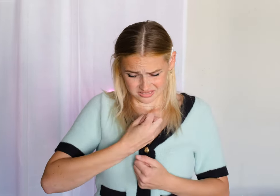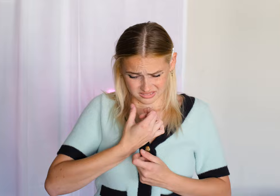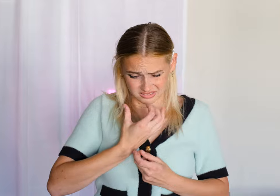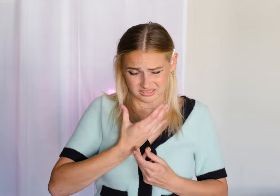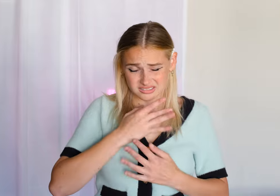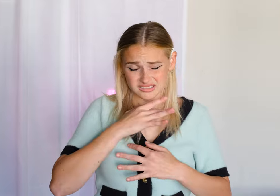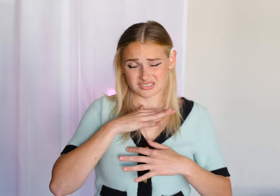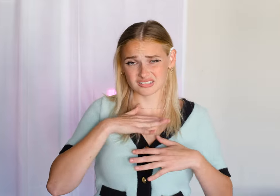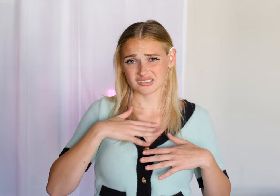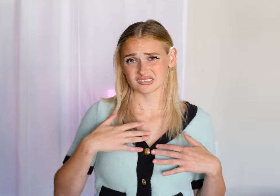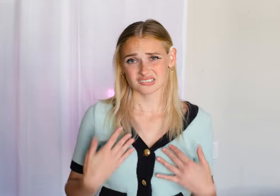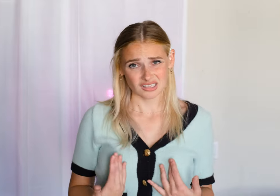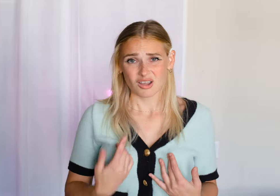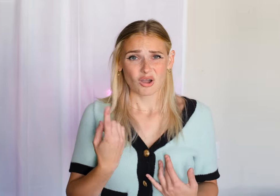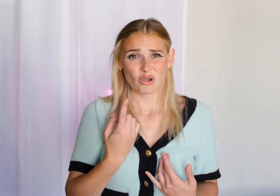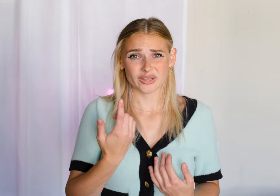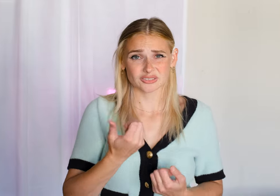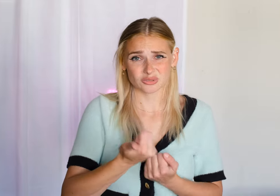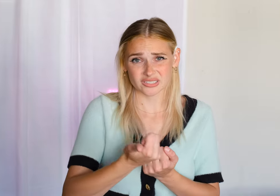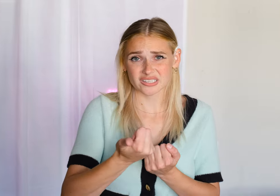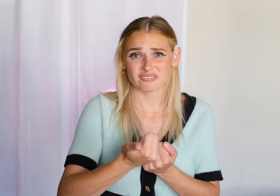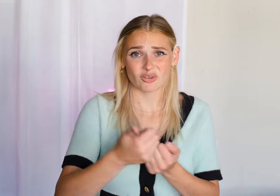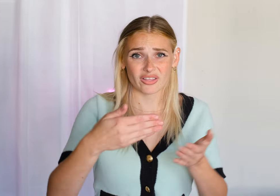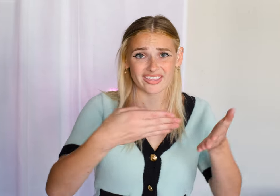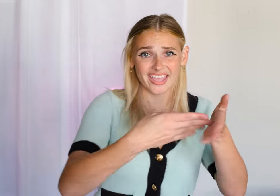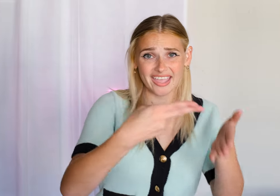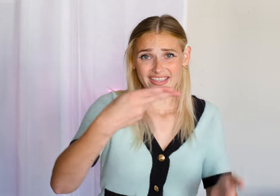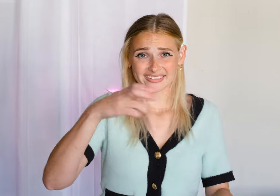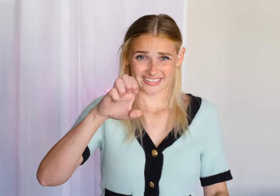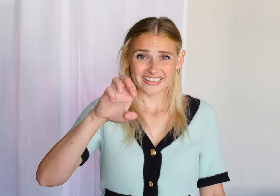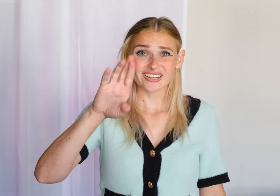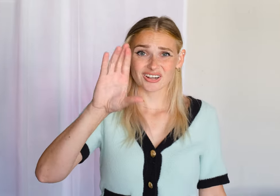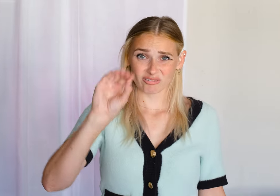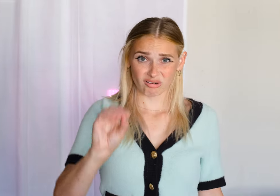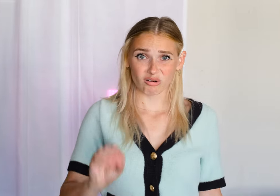🎶It must be exhausting always rooting for the anti-hero 🎶